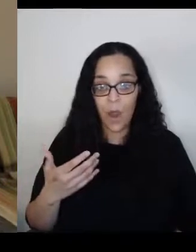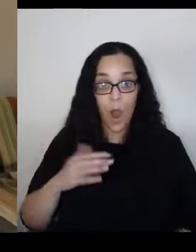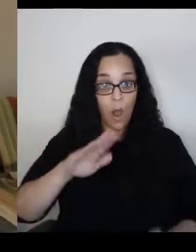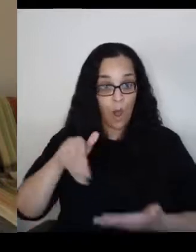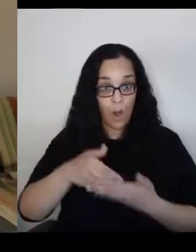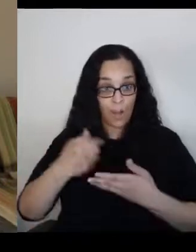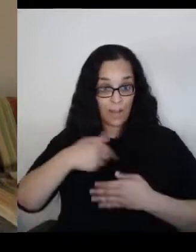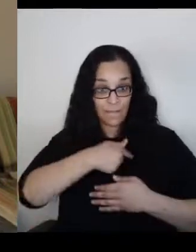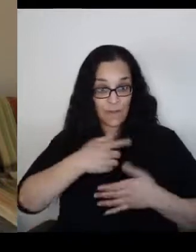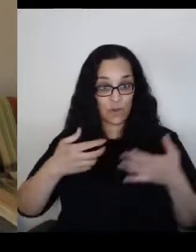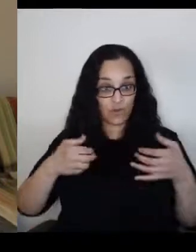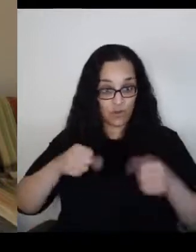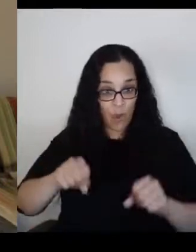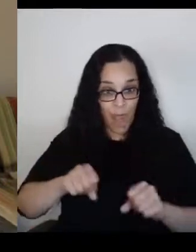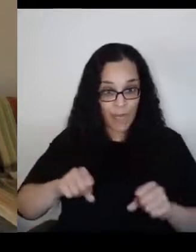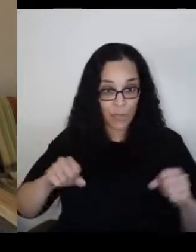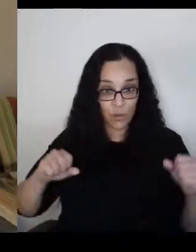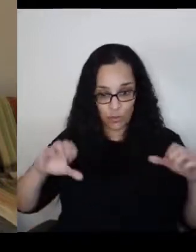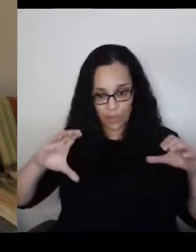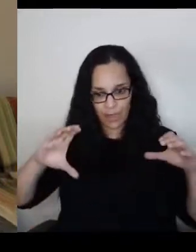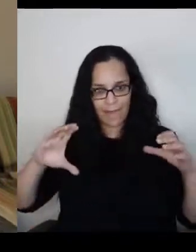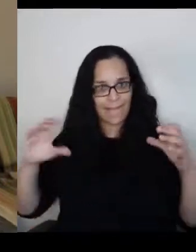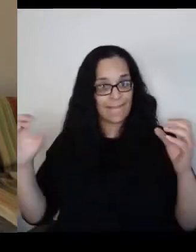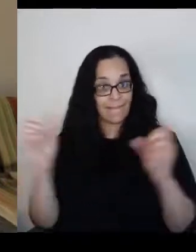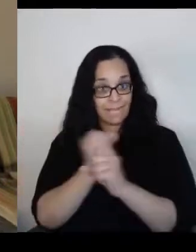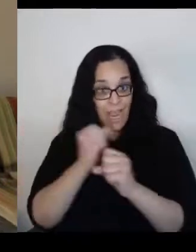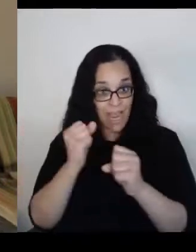to combat this, it will continue.